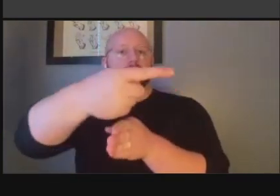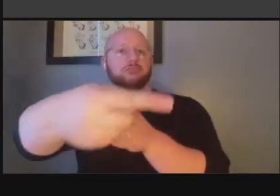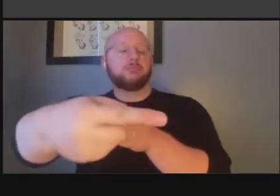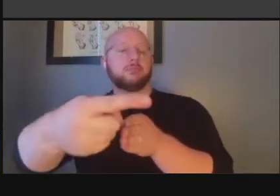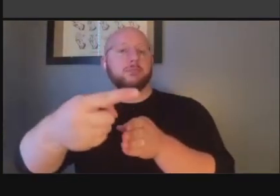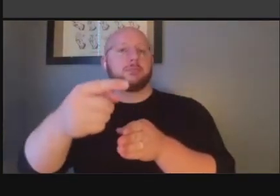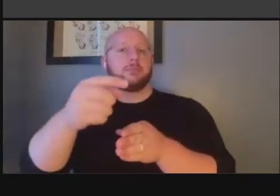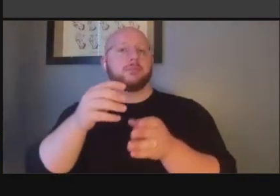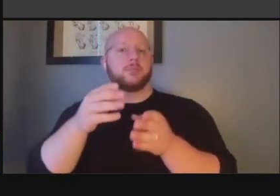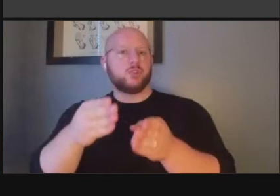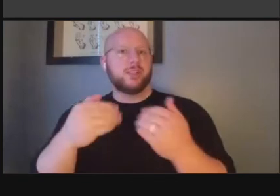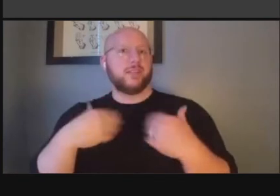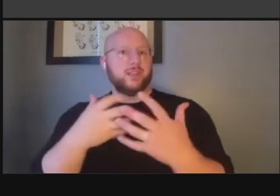um i think uh